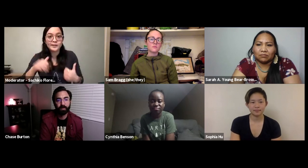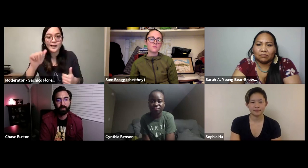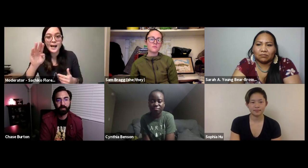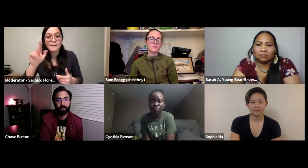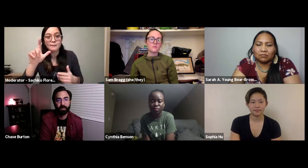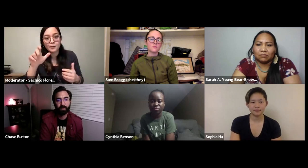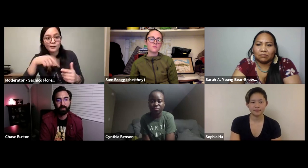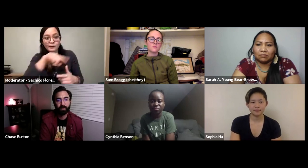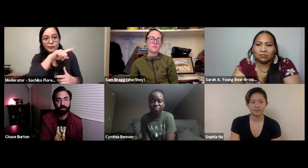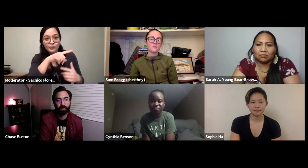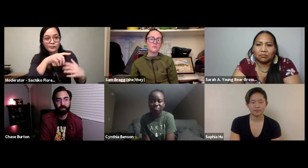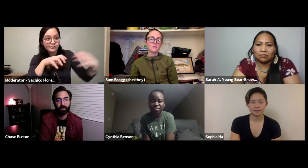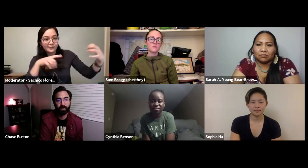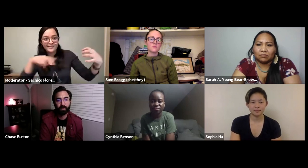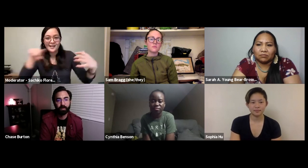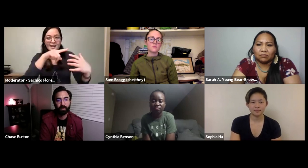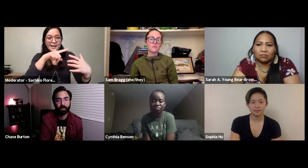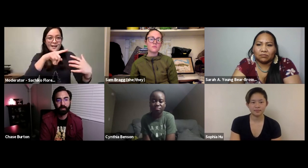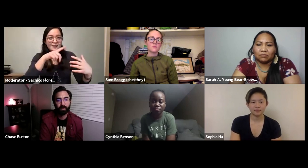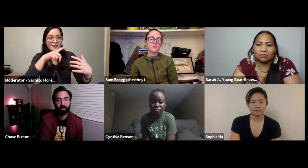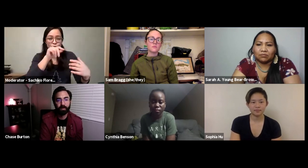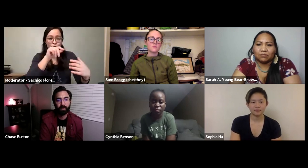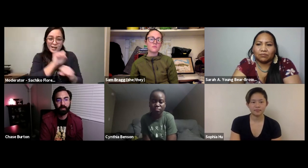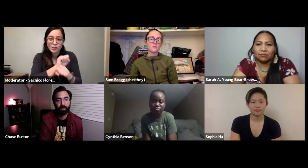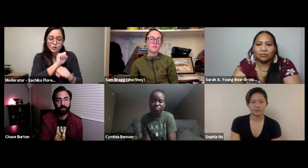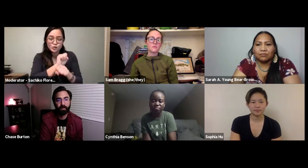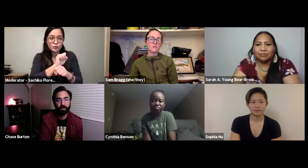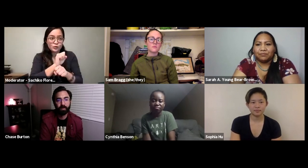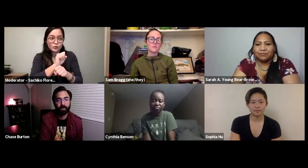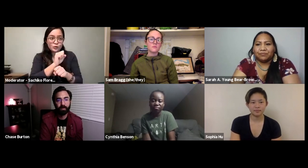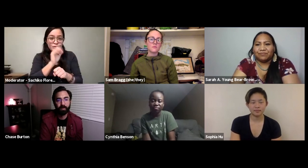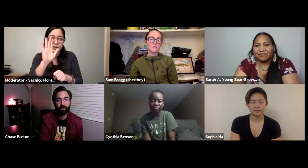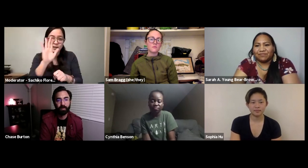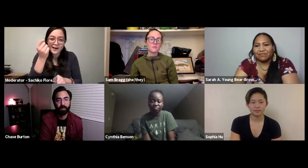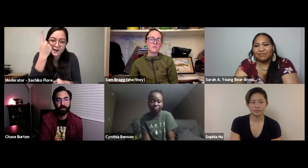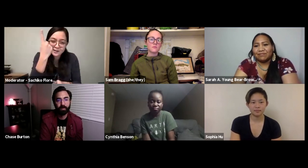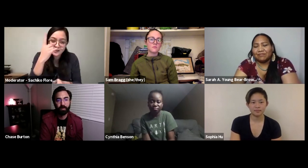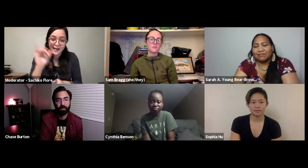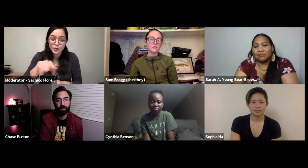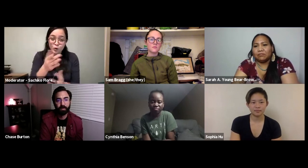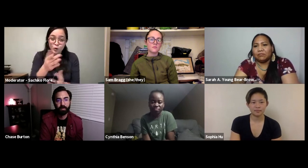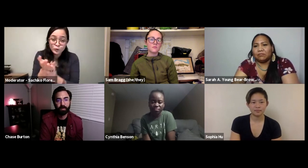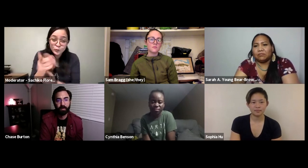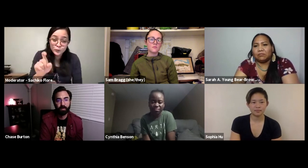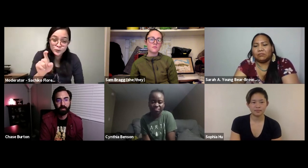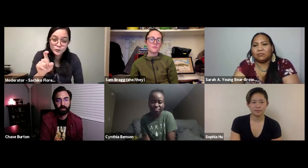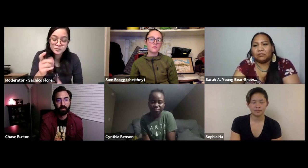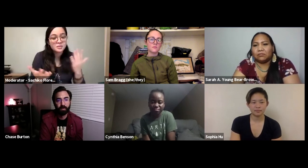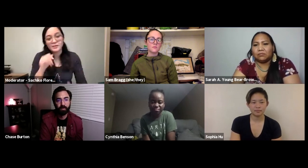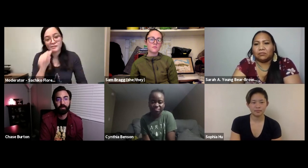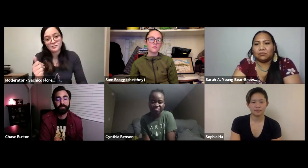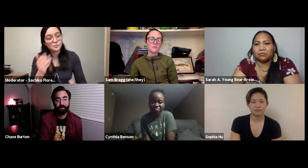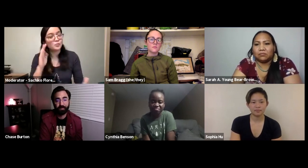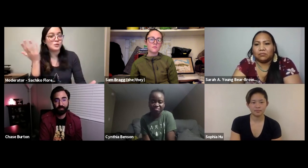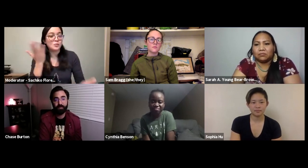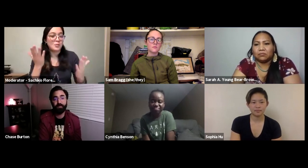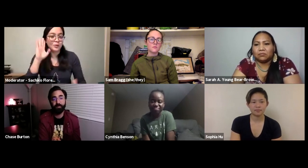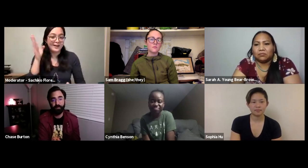it like to be a hearing audience or able-bodied people? Do they actually understand what deaf